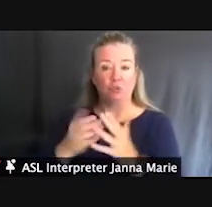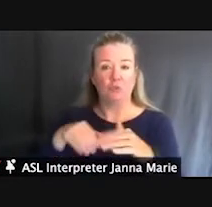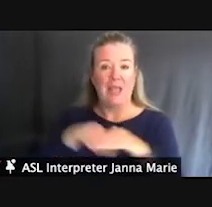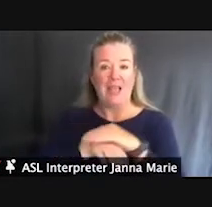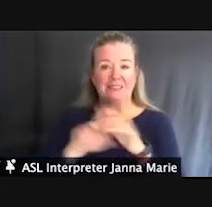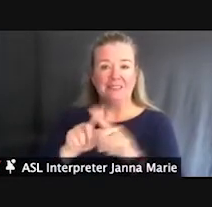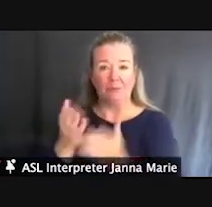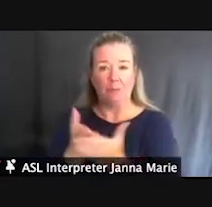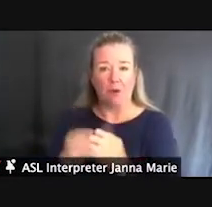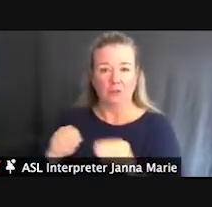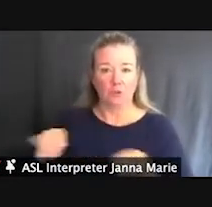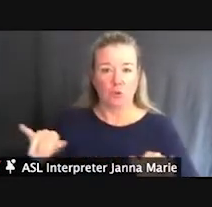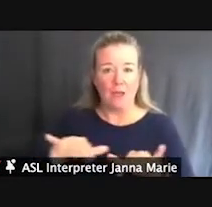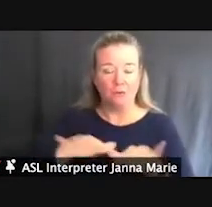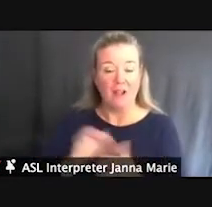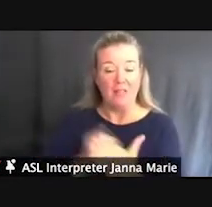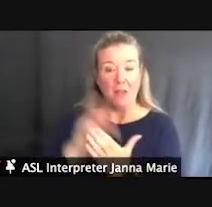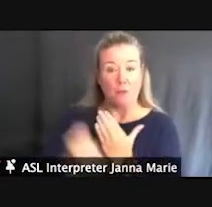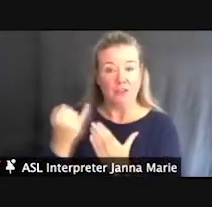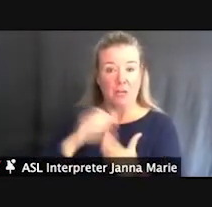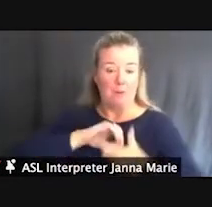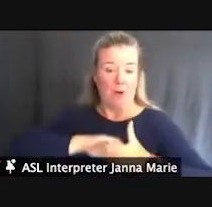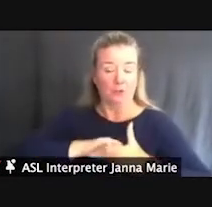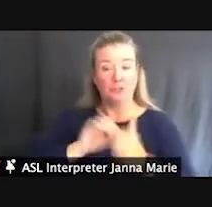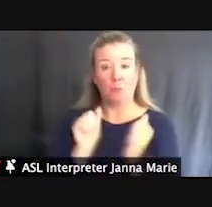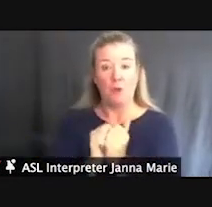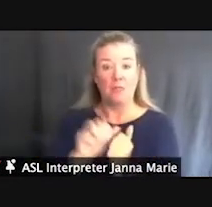This project was actually a partnership between the Michigan Cares for Tourism, Friends of